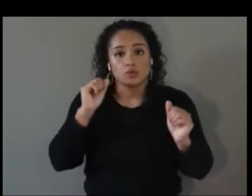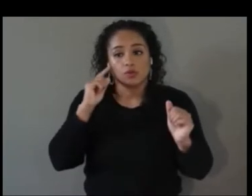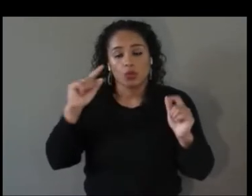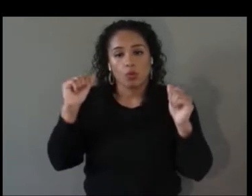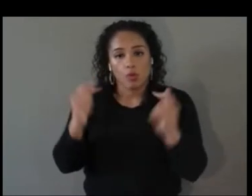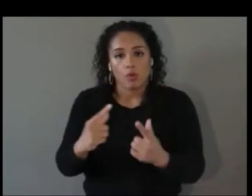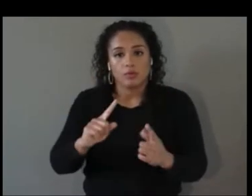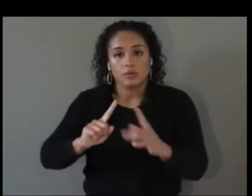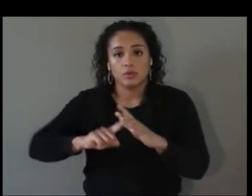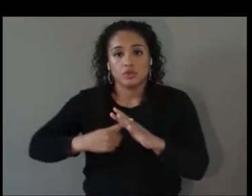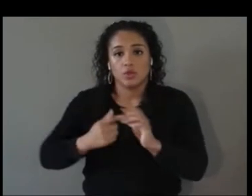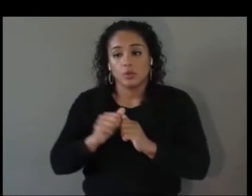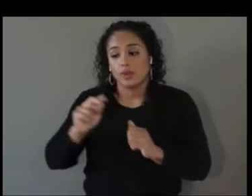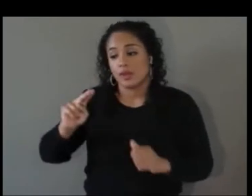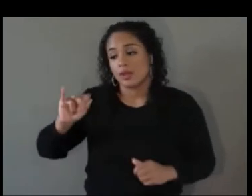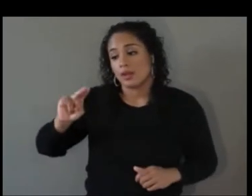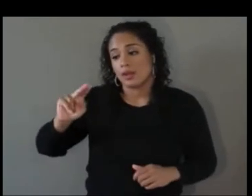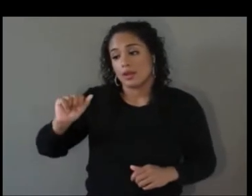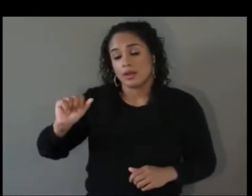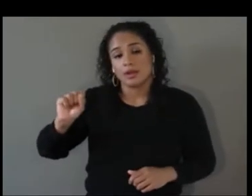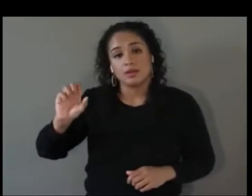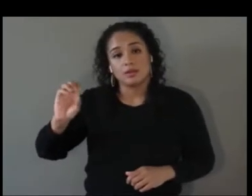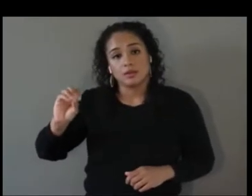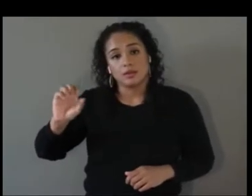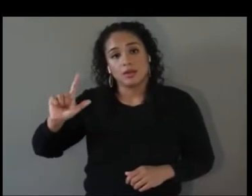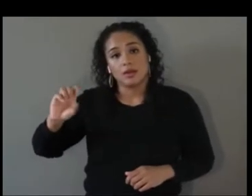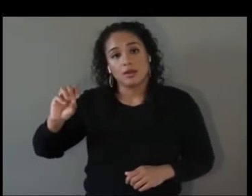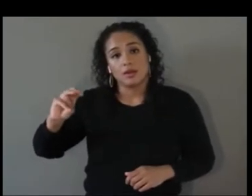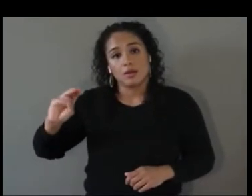founder of the XR diversity initiative.